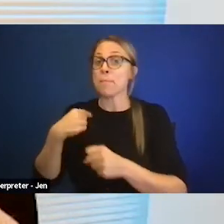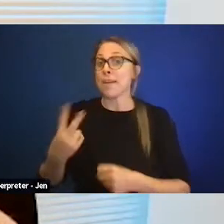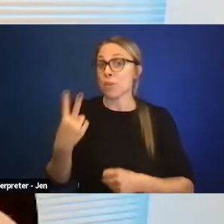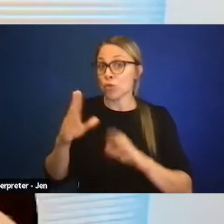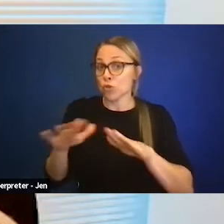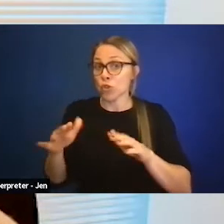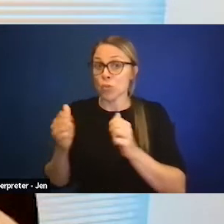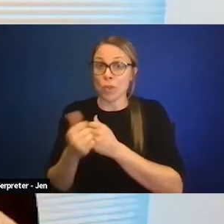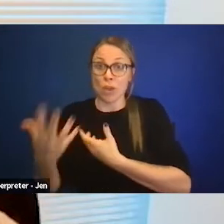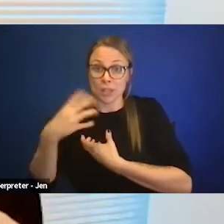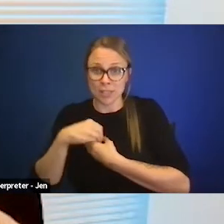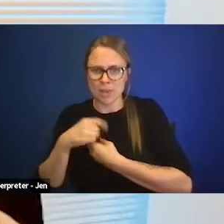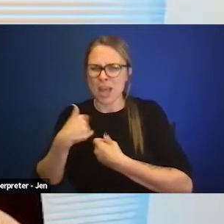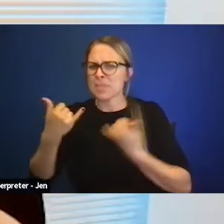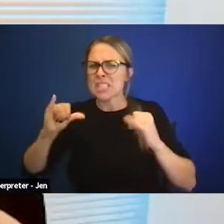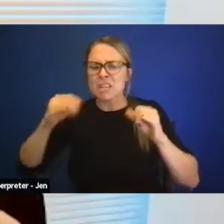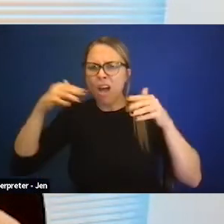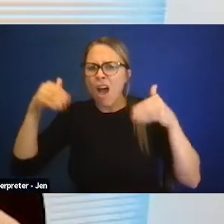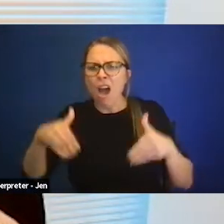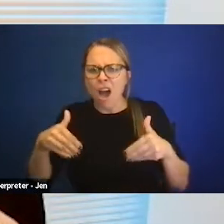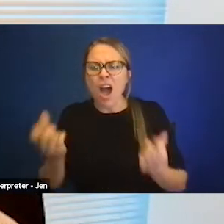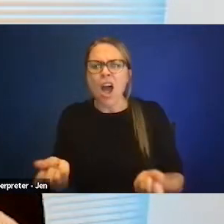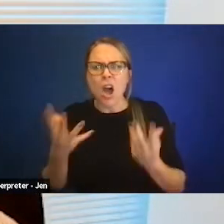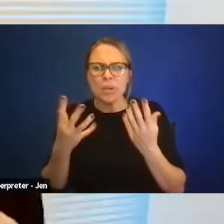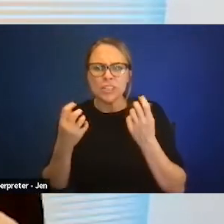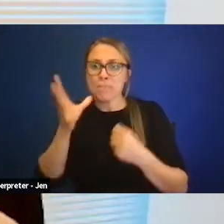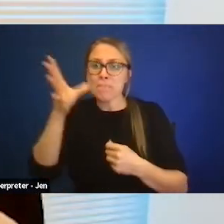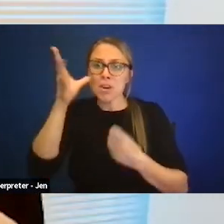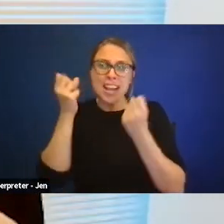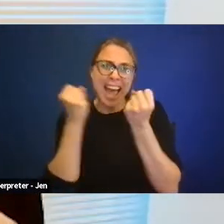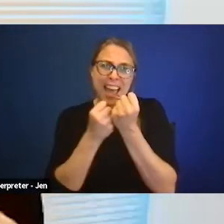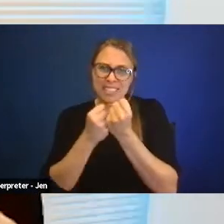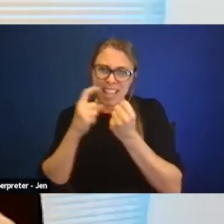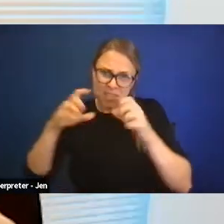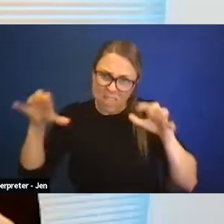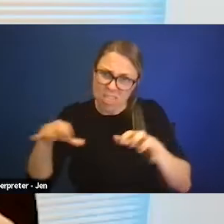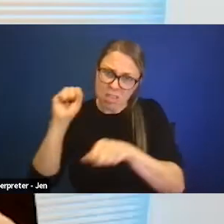I'm still astounded by how much advocacy parents need to engage in to get FAPE.